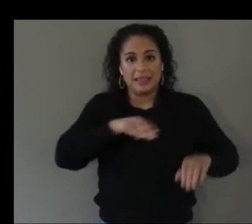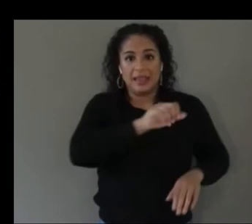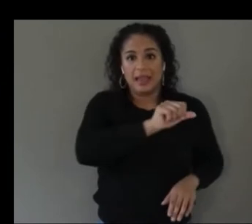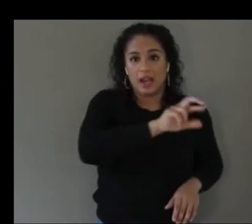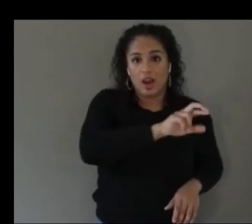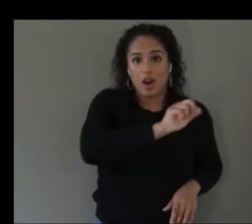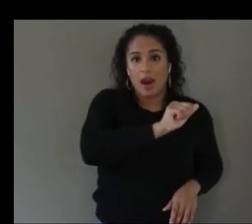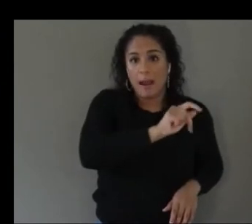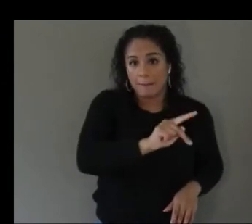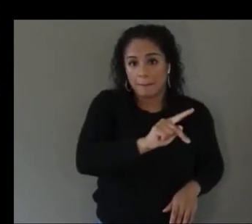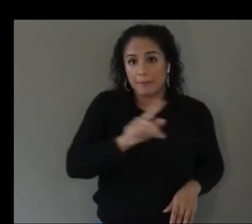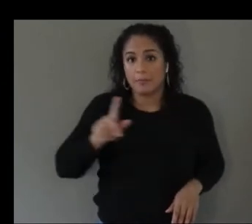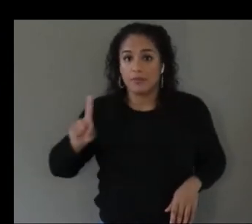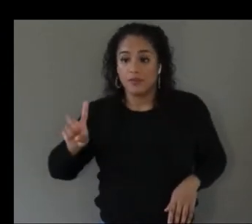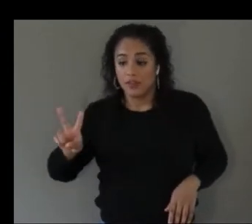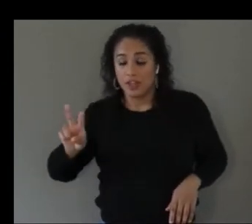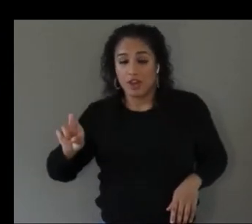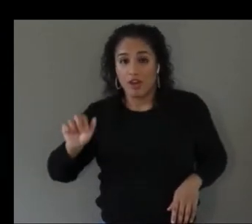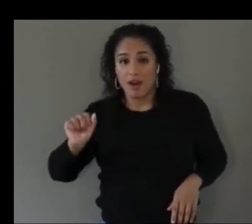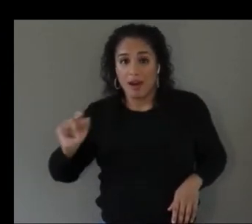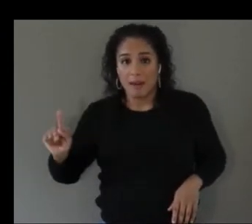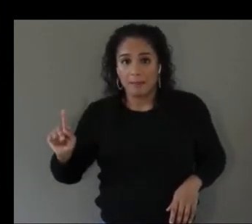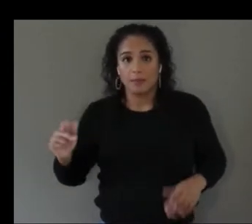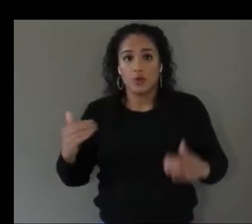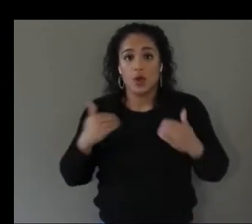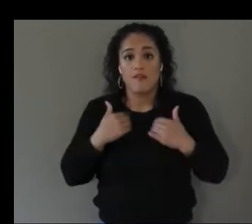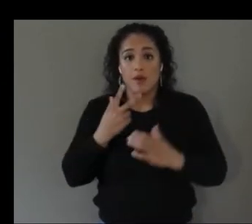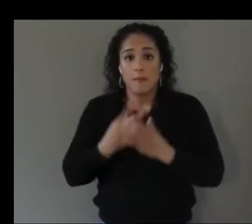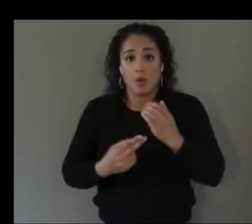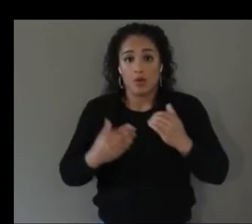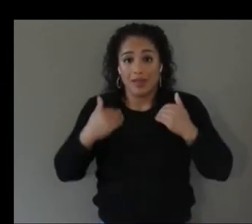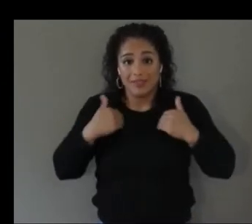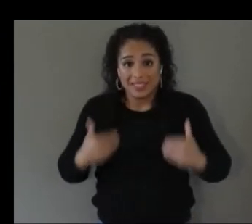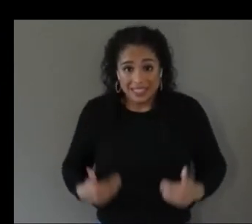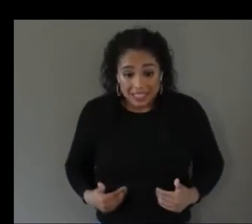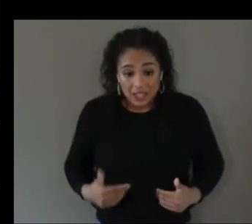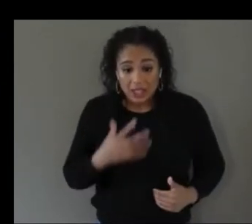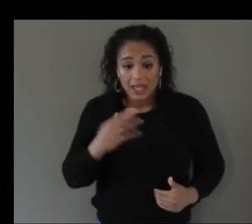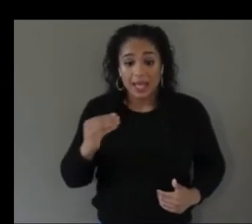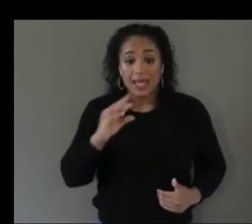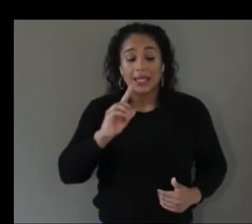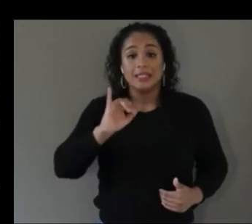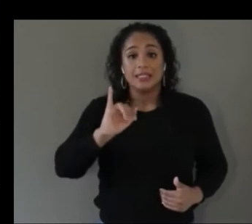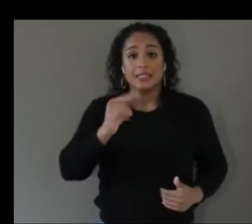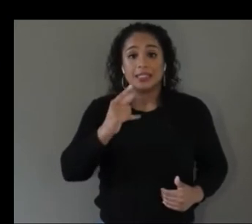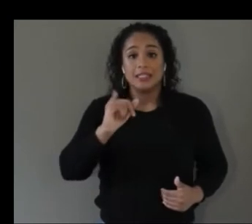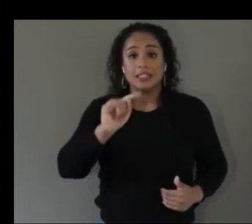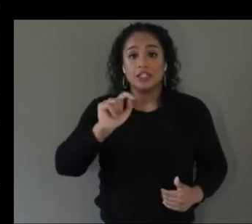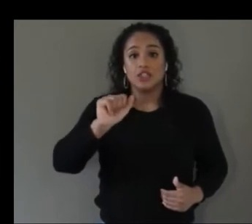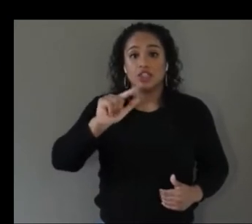you have both uh physical and digital content um that you might need to represent so for instance